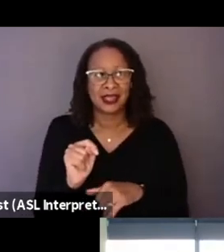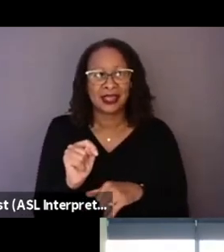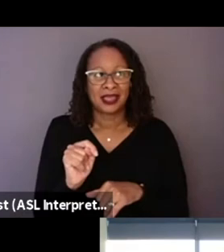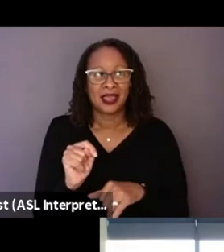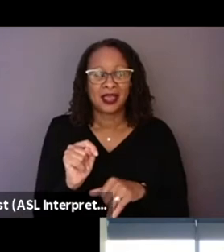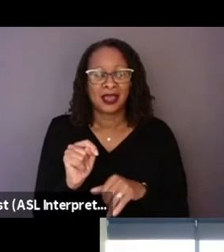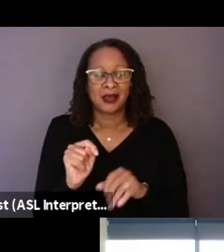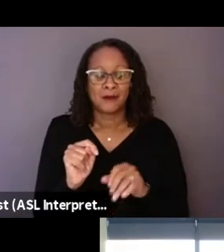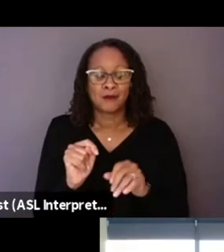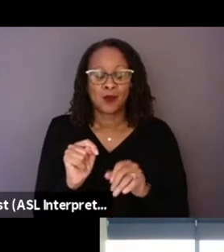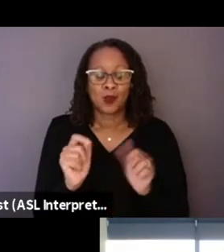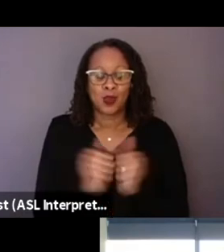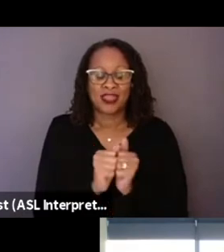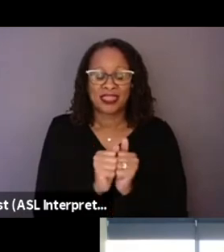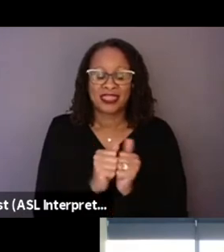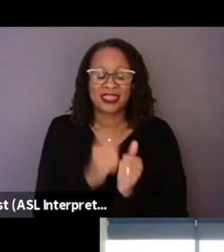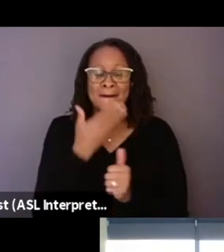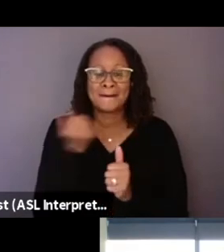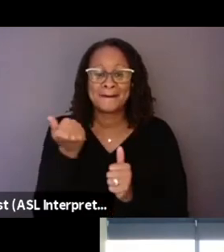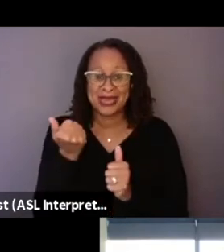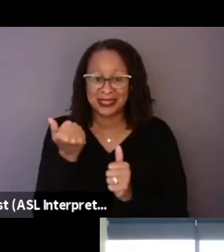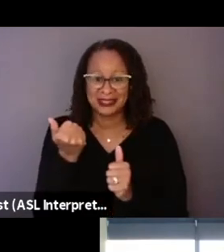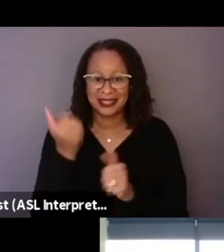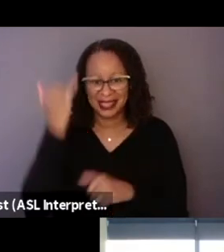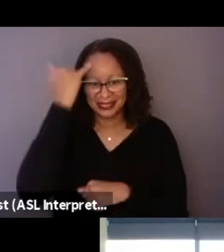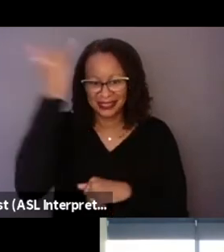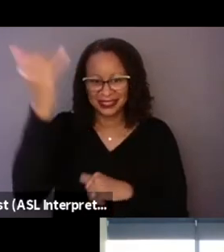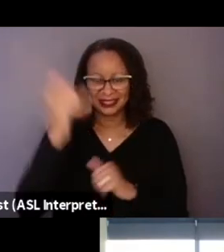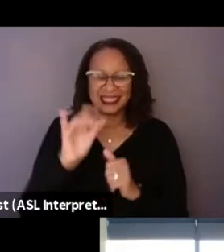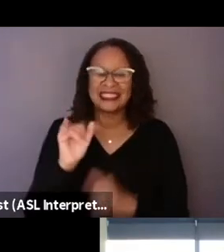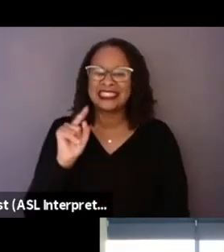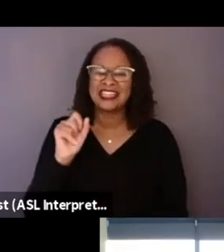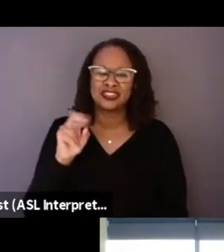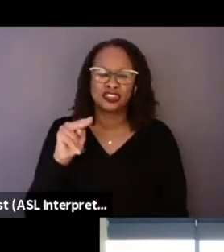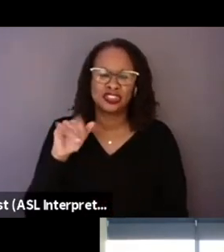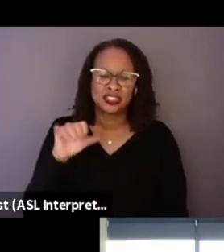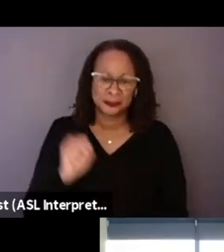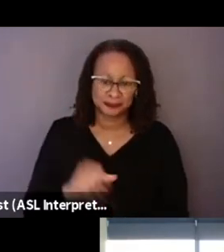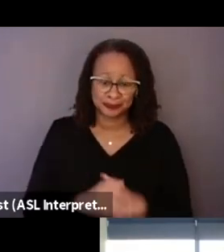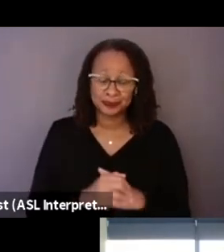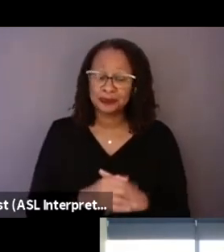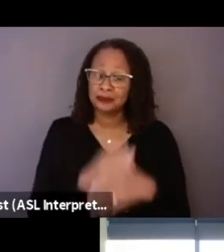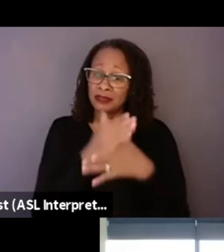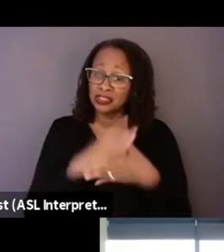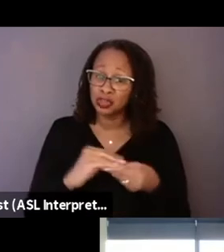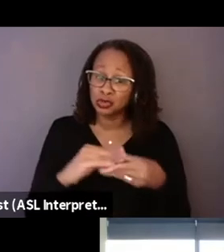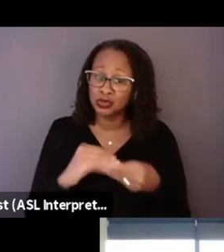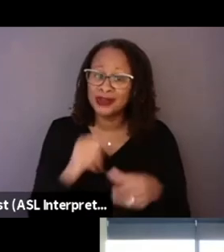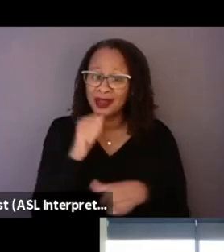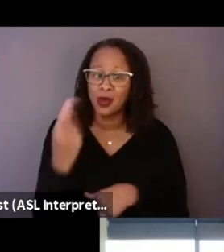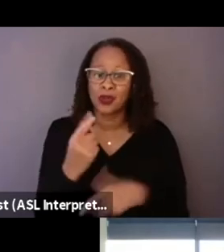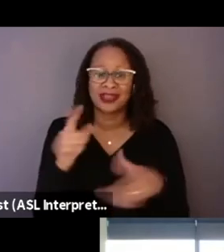Coming from a real interest in telling their story, but not only this story, but the story of a lot of police officers